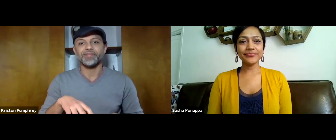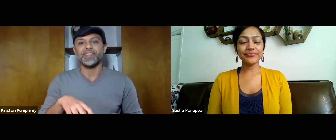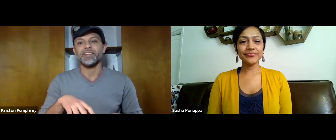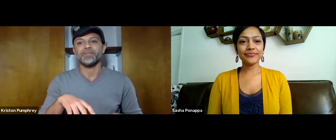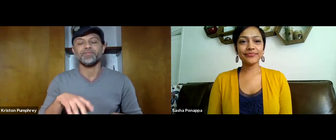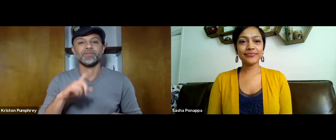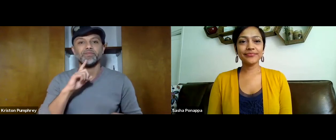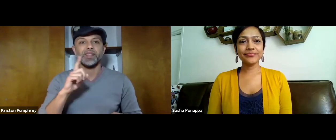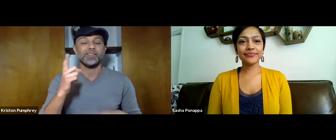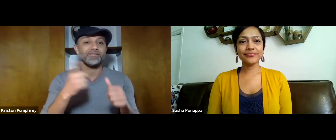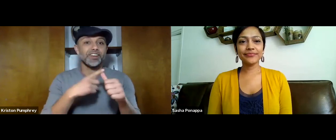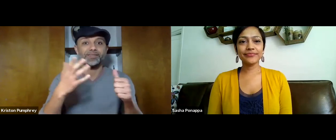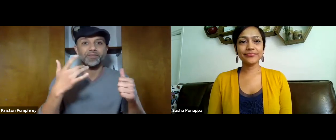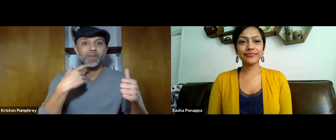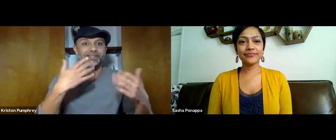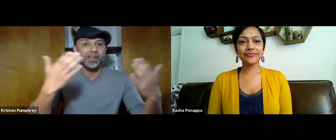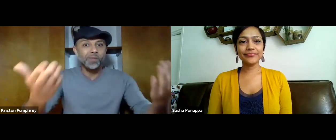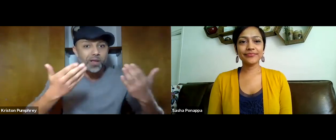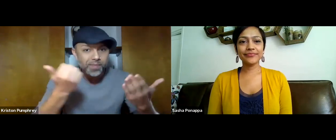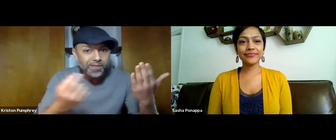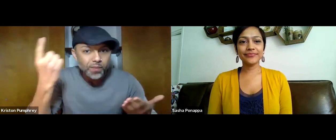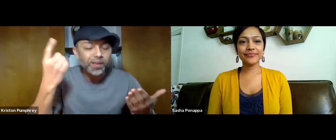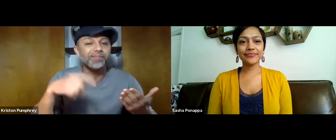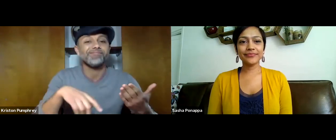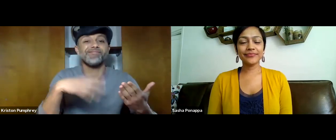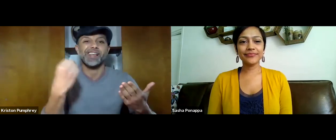First, we wanna welcome everyone.